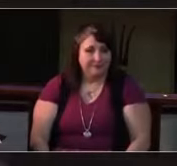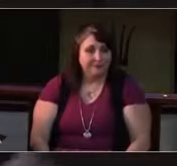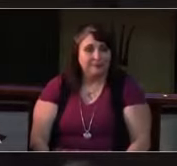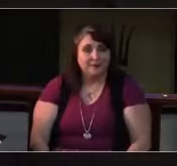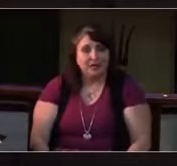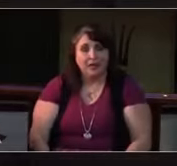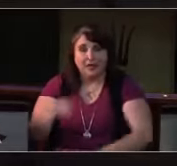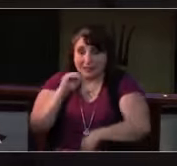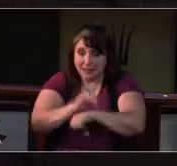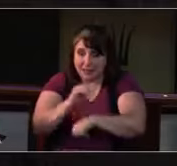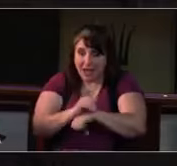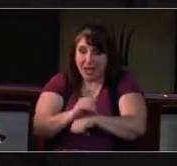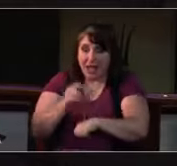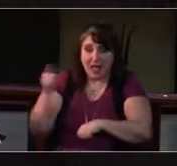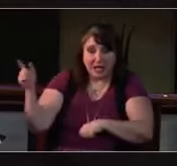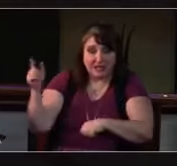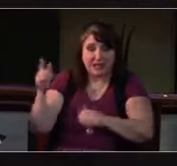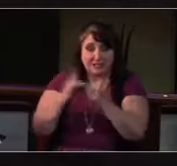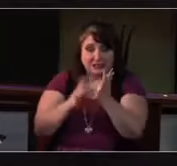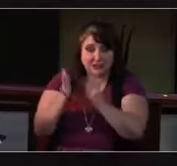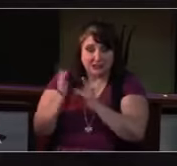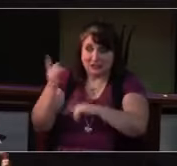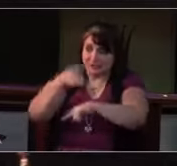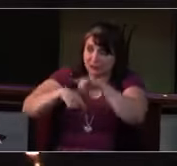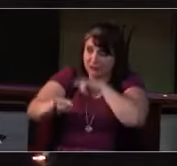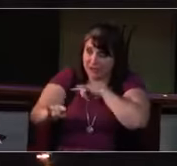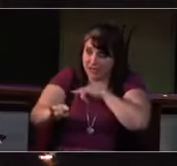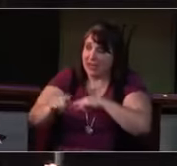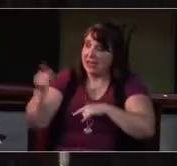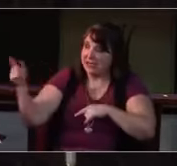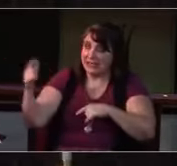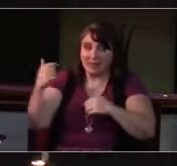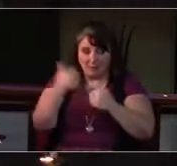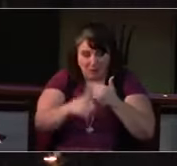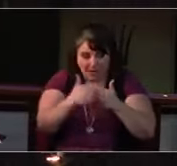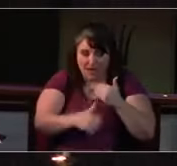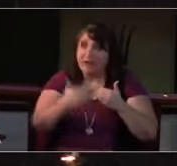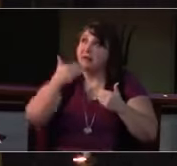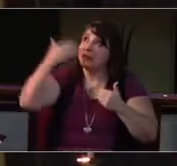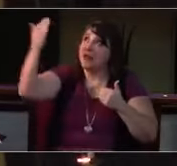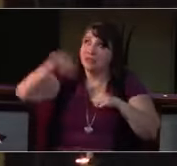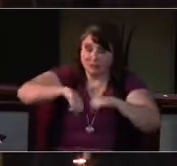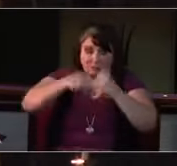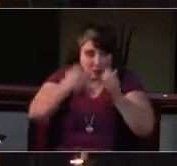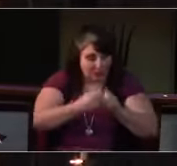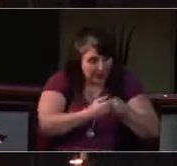Heav’n and earth are full of your glory.